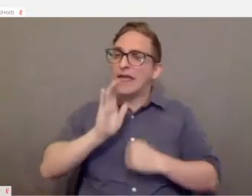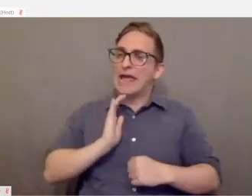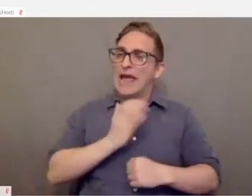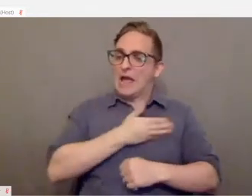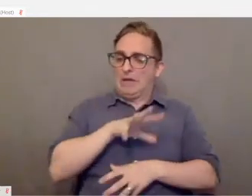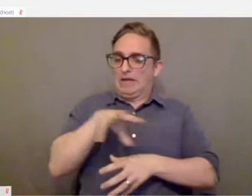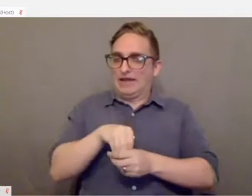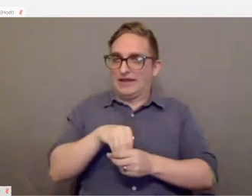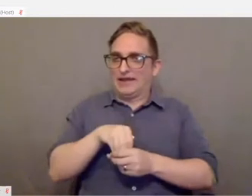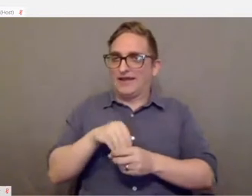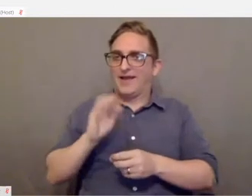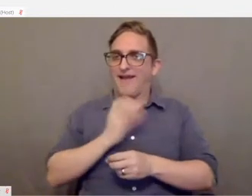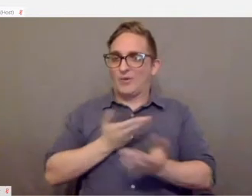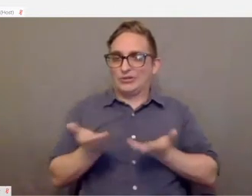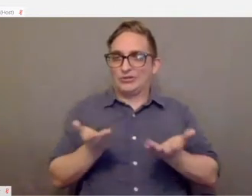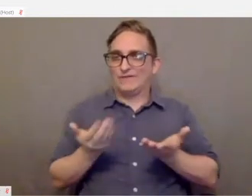I wasn't able to go out and do that.